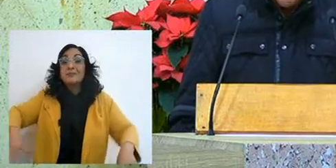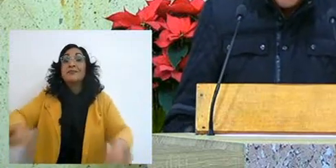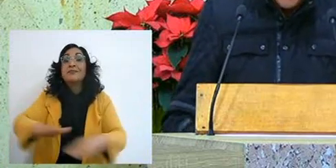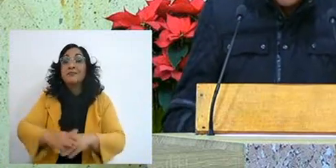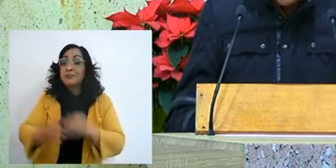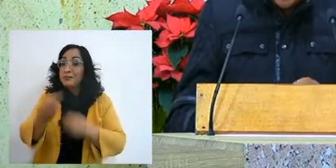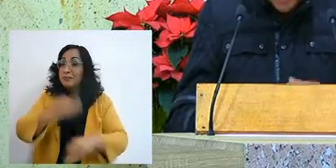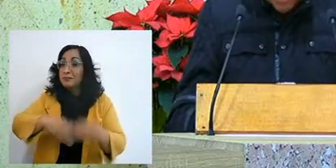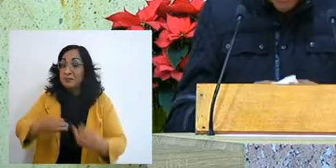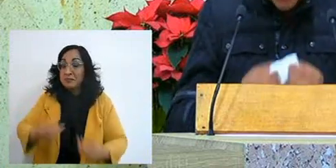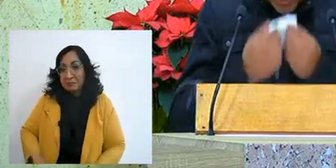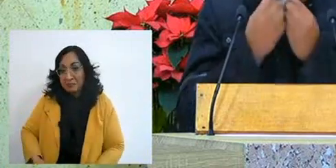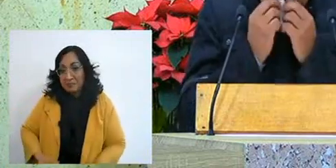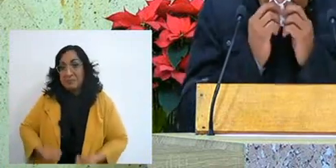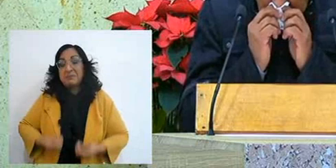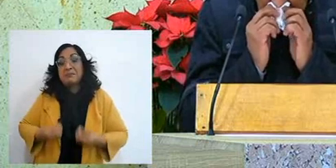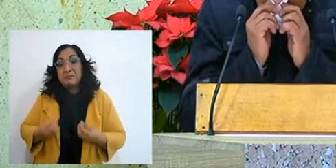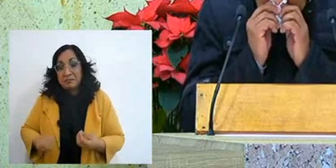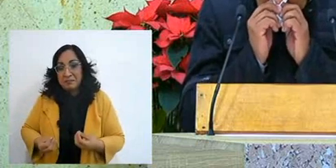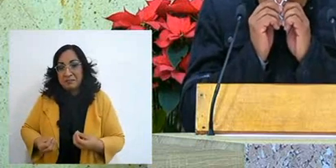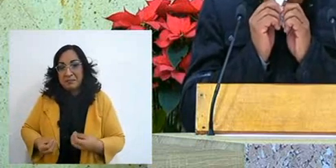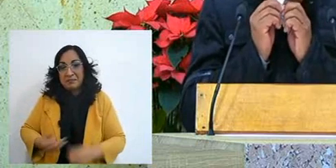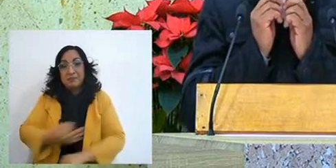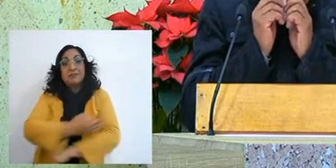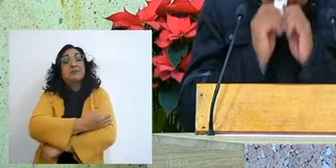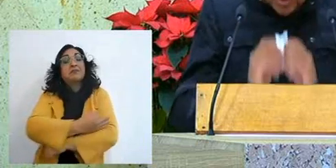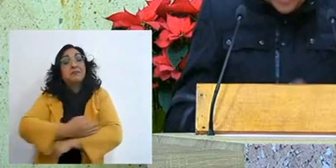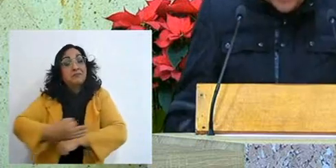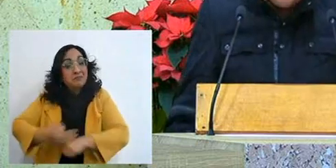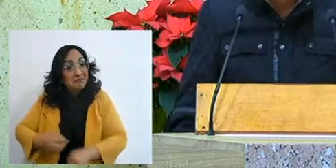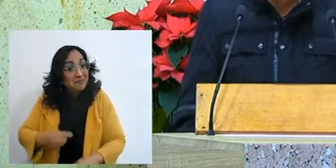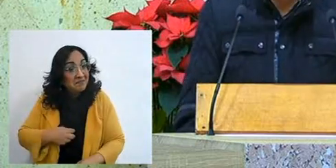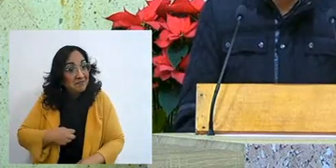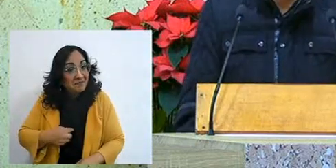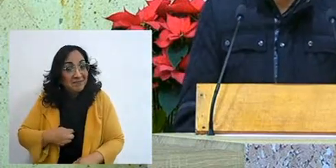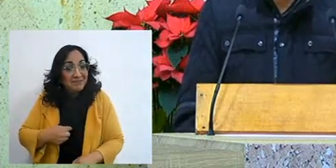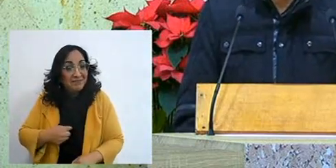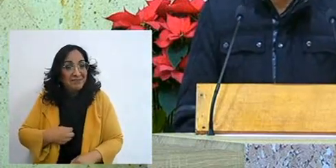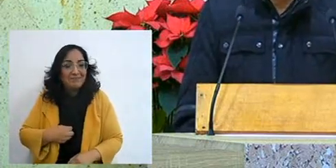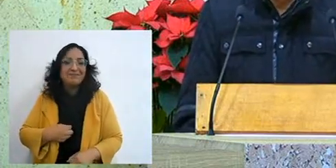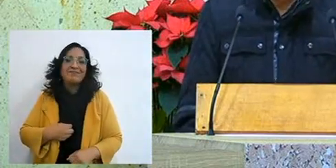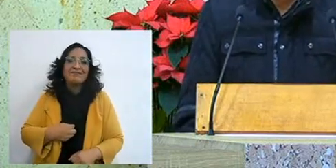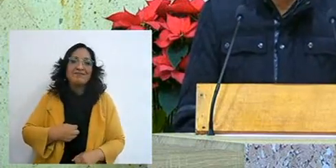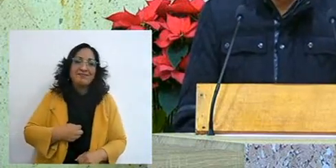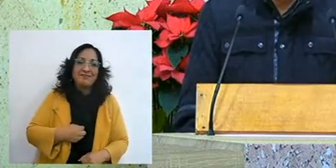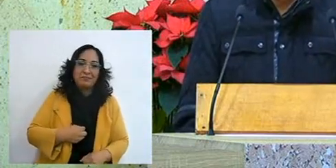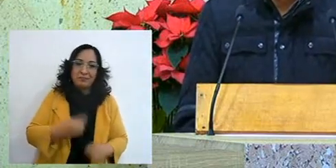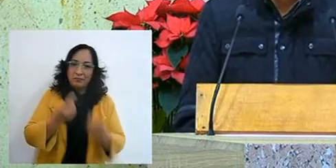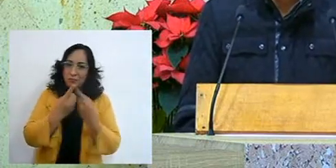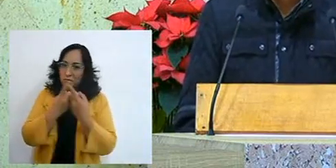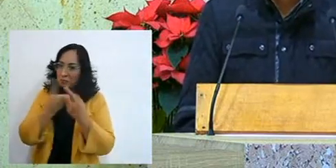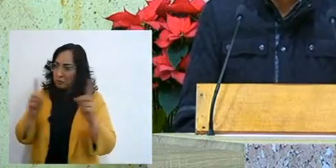begin to restore my family again, that divorce situation that was latent there,